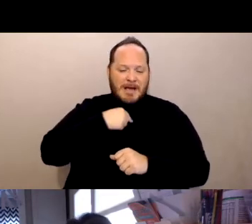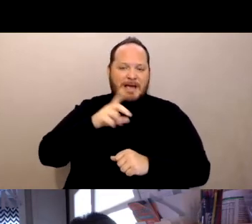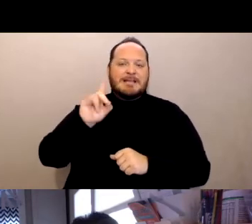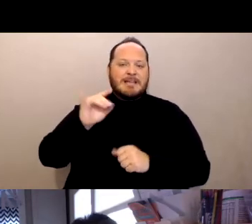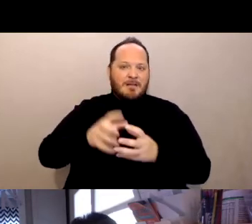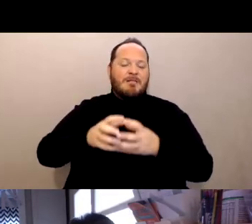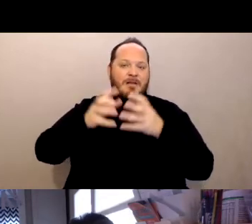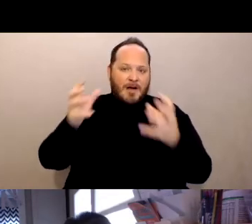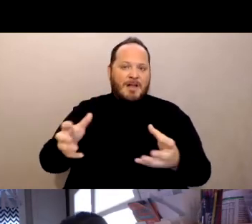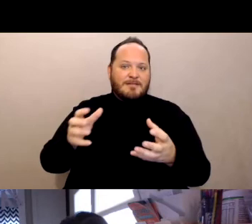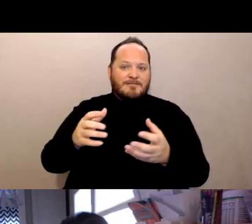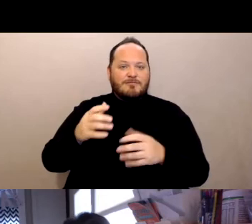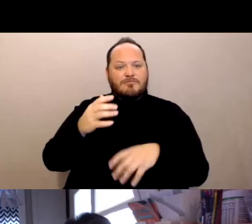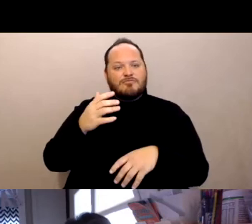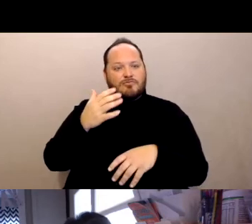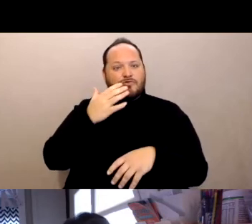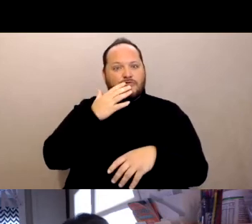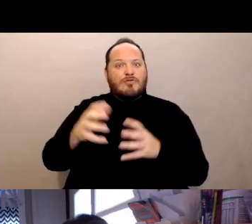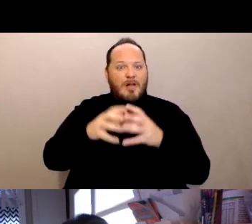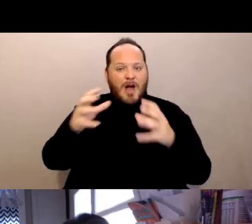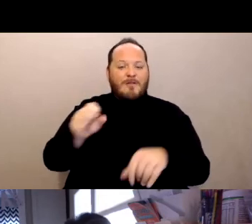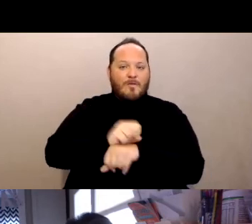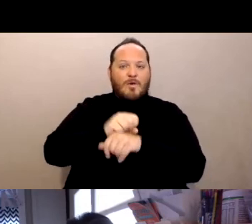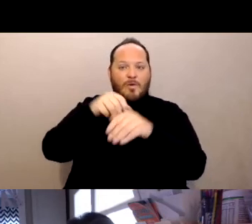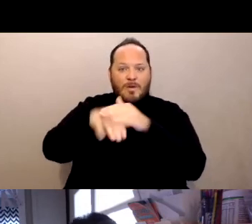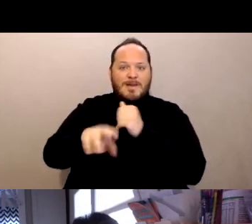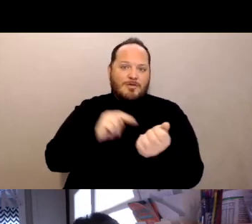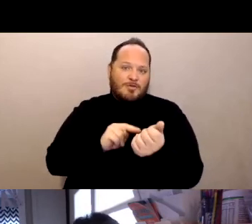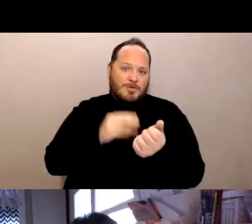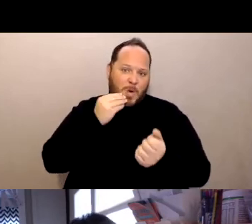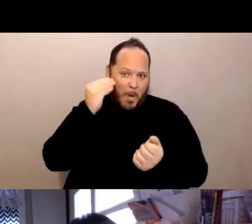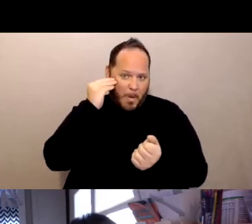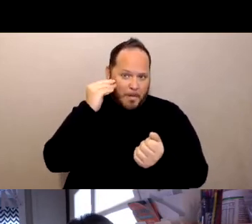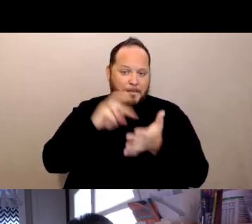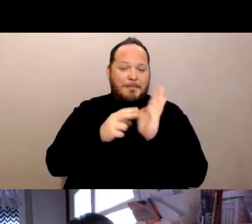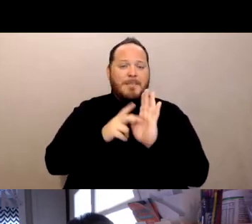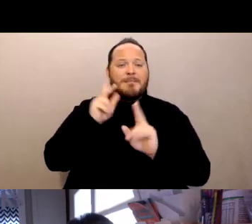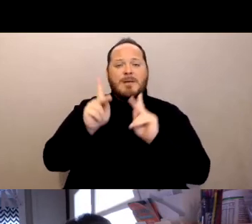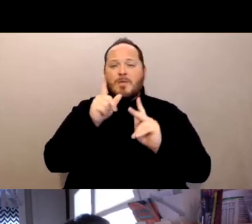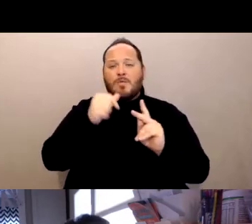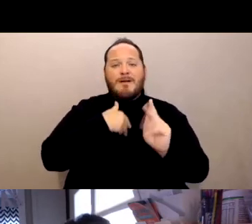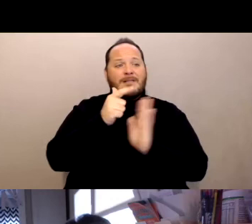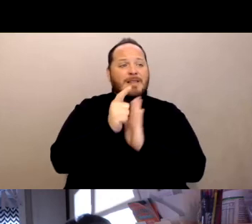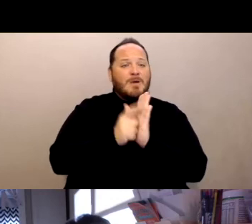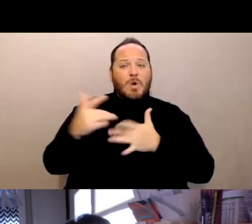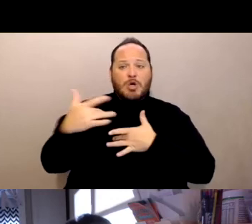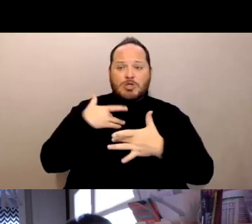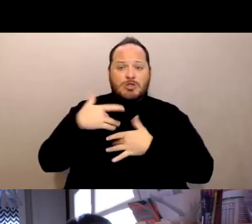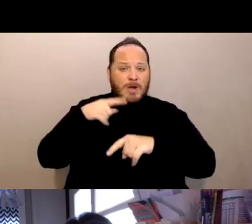I did a fair amount of work in nursing homes. So people with legal concerns that couldn't make it to my office for an appointment,